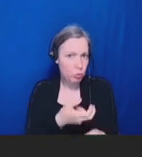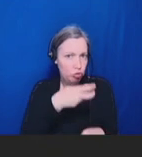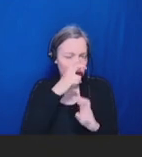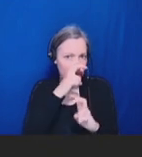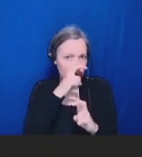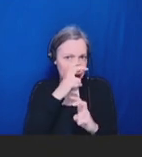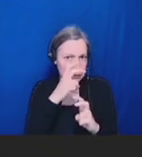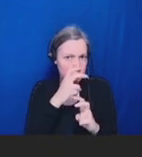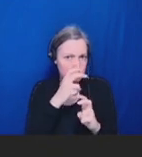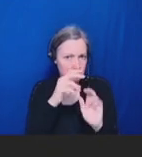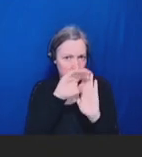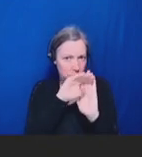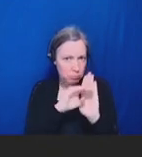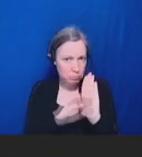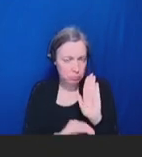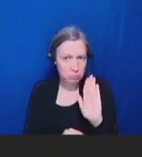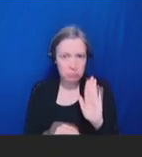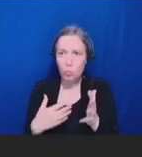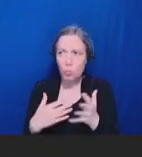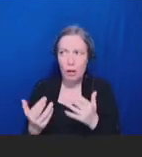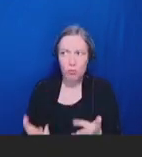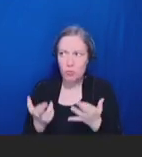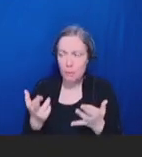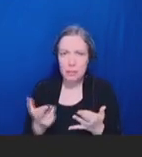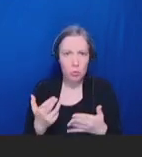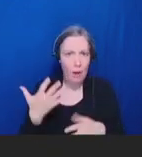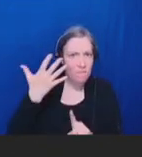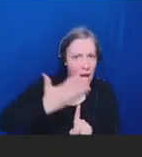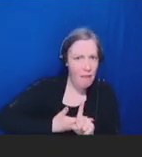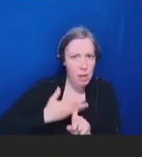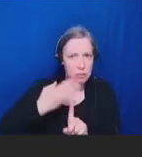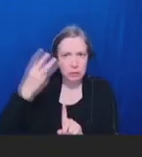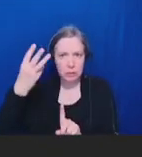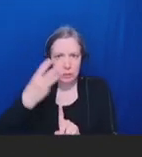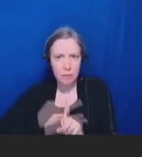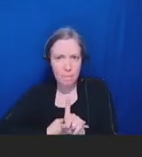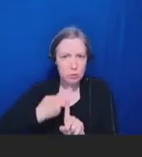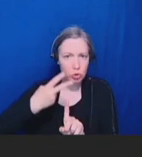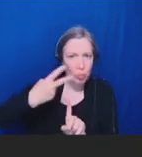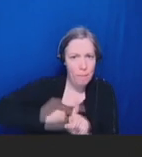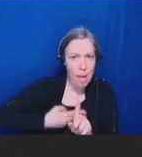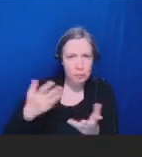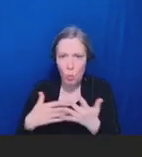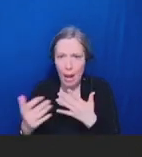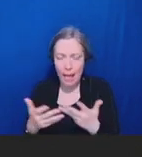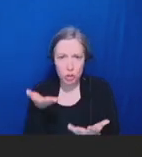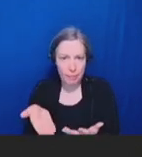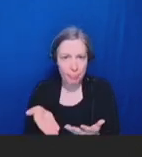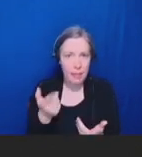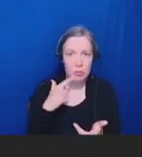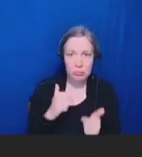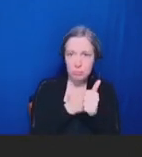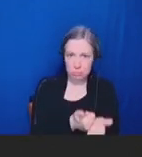months, six months, two months, that tends to be what we have in regard to data. So,